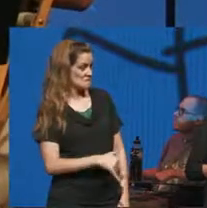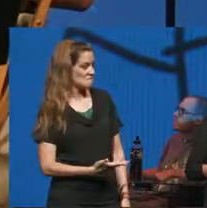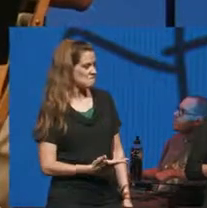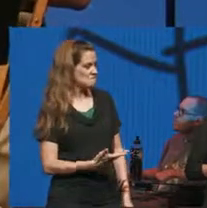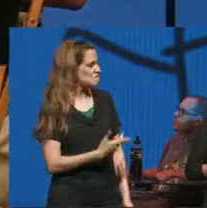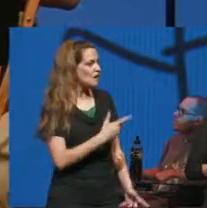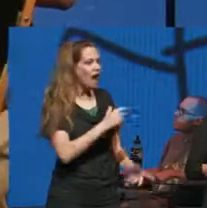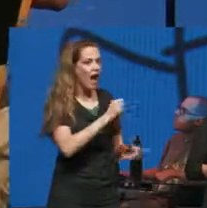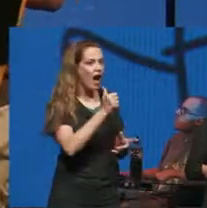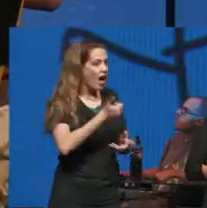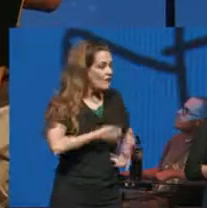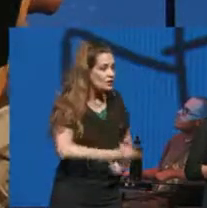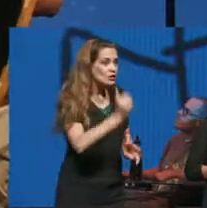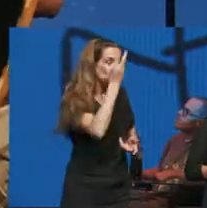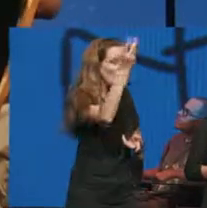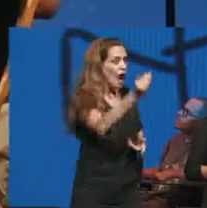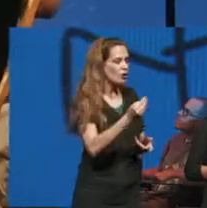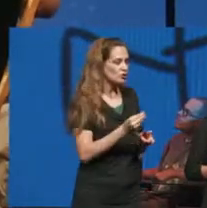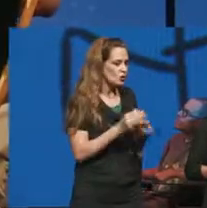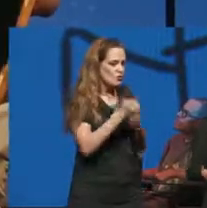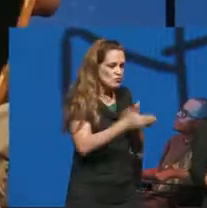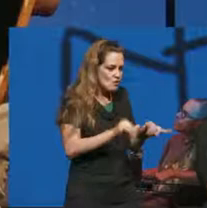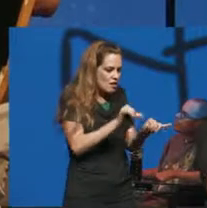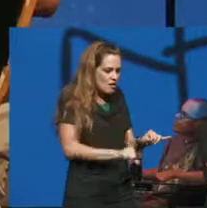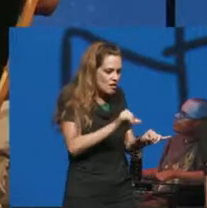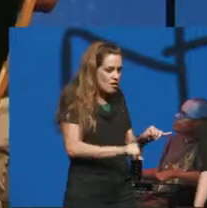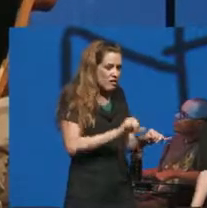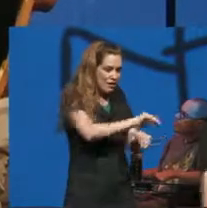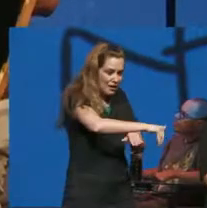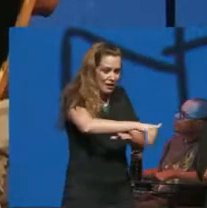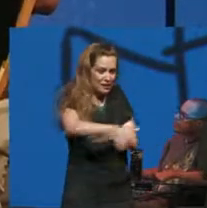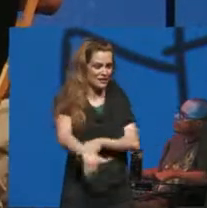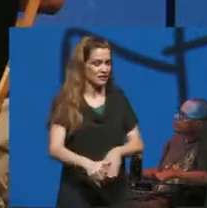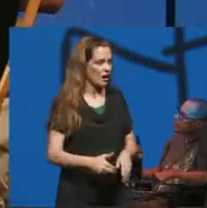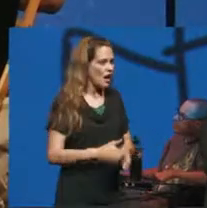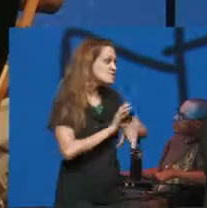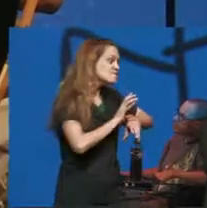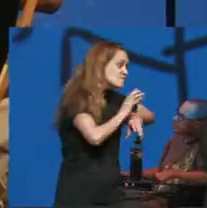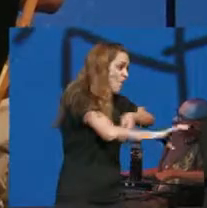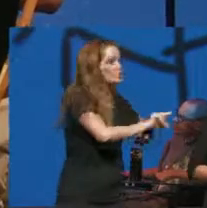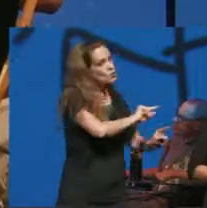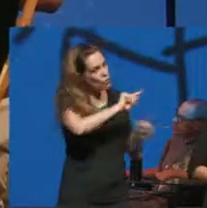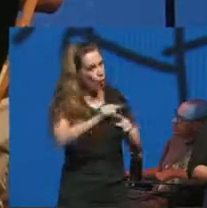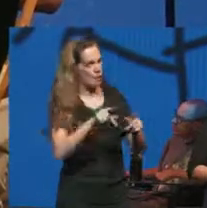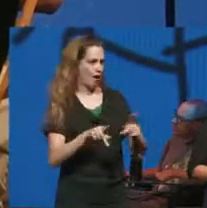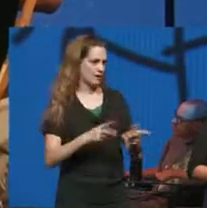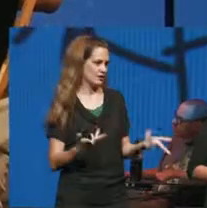accept any invitations to go out you're in this room every night I practically had to force you to go to this party it's like you'd rather be alone with a